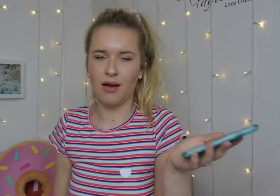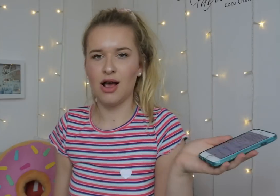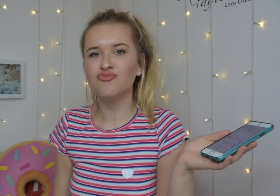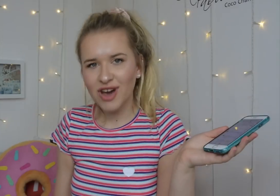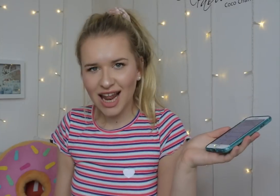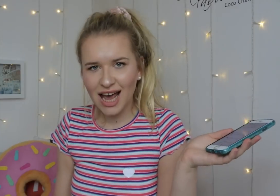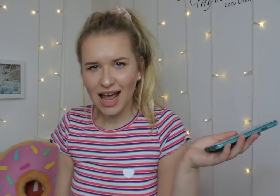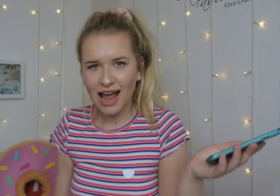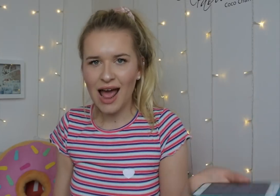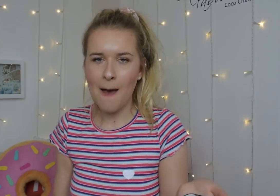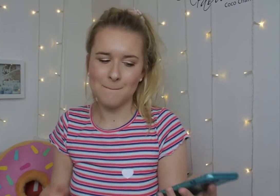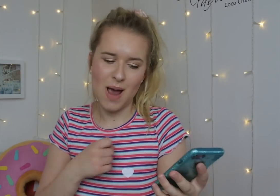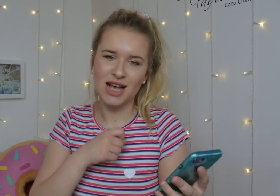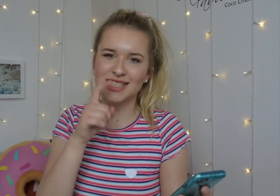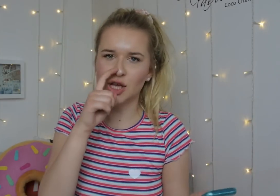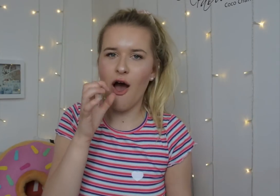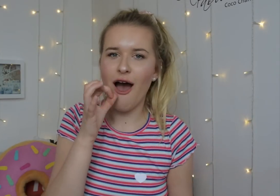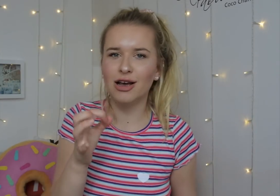Really?! My sister just asked me that question...